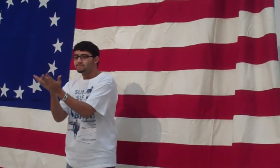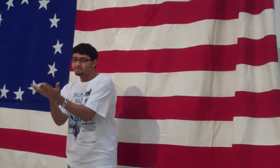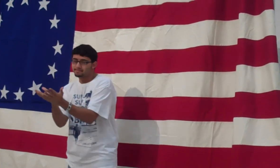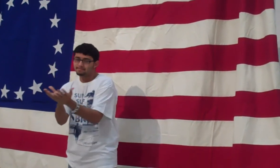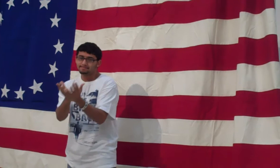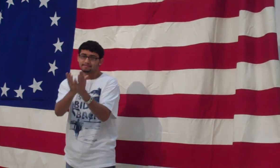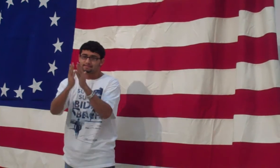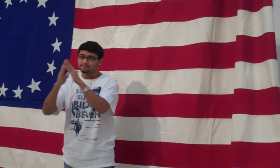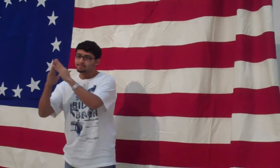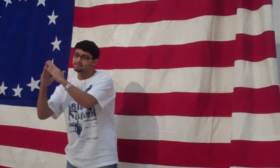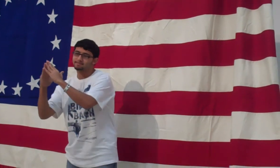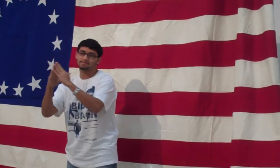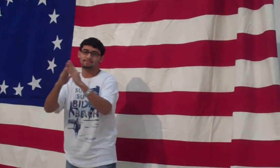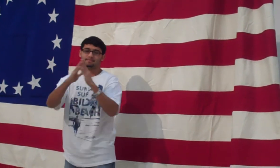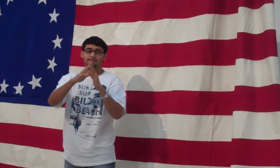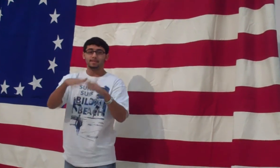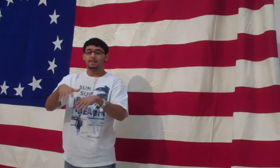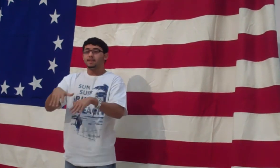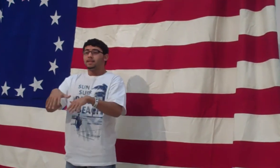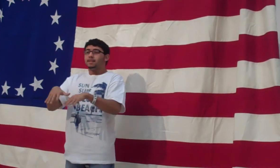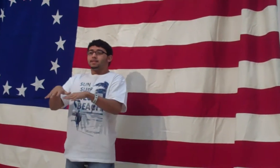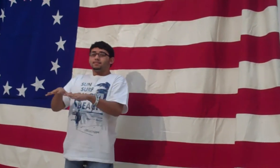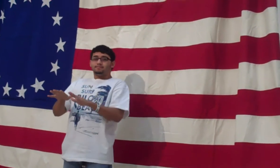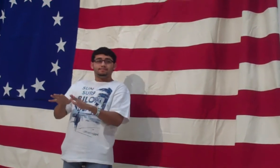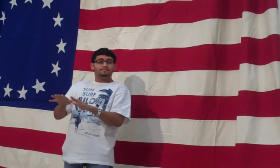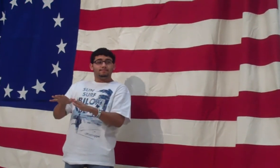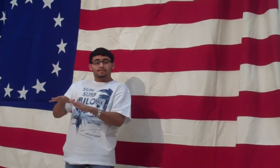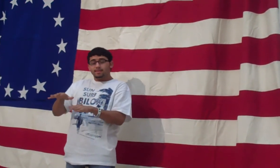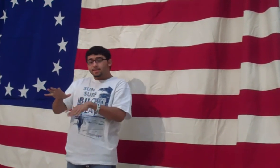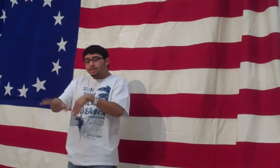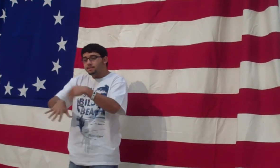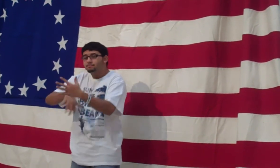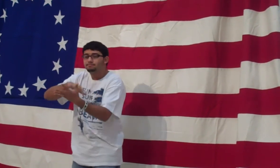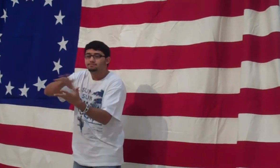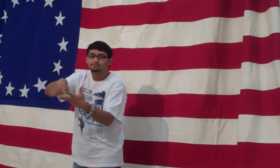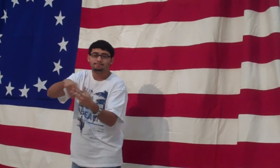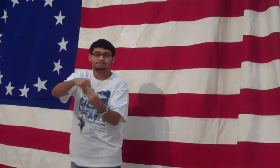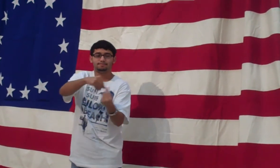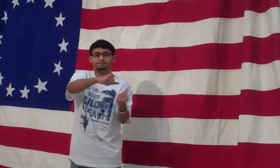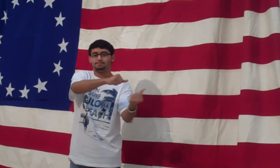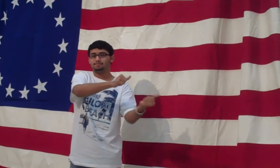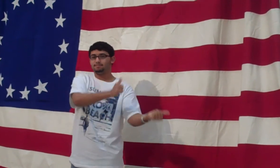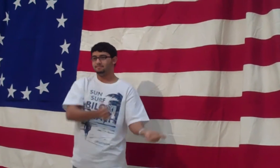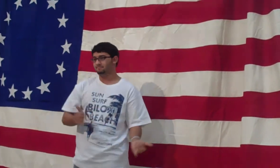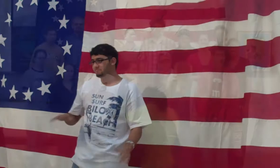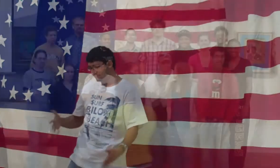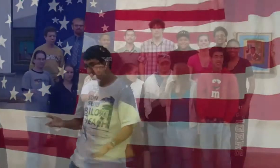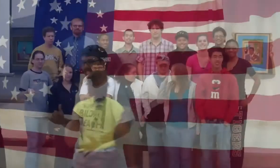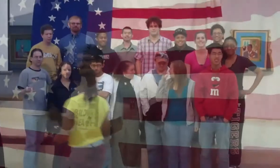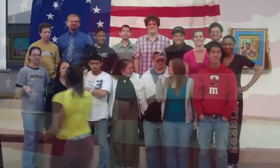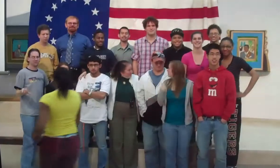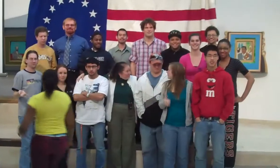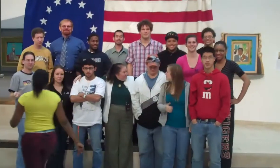It sits looking over harbor and city On silent haunches and then moves on.